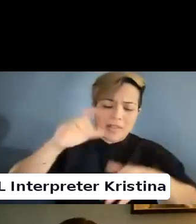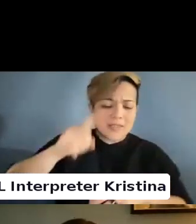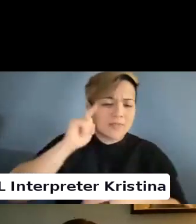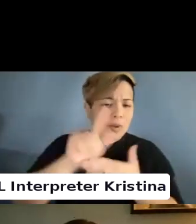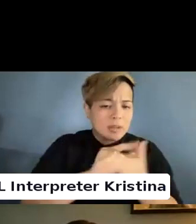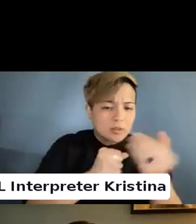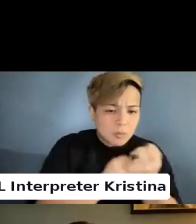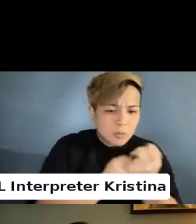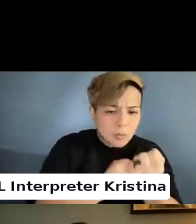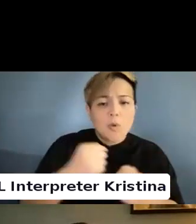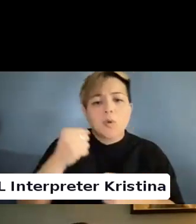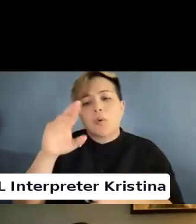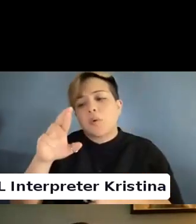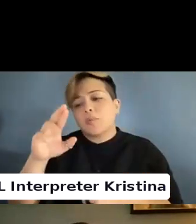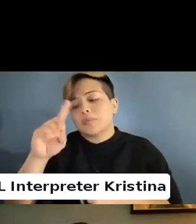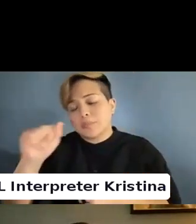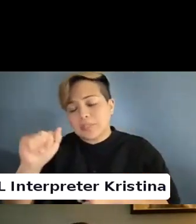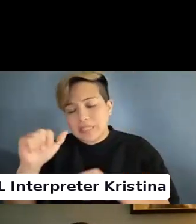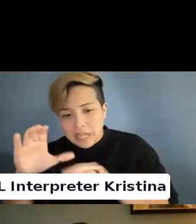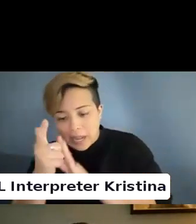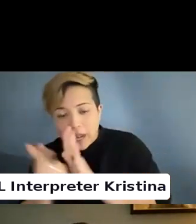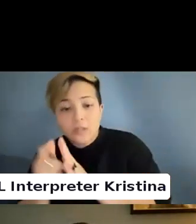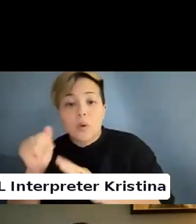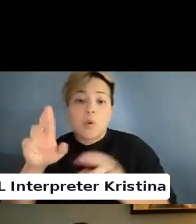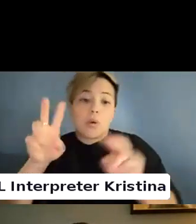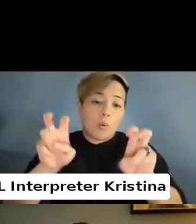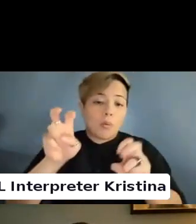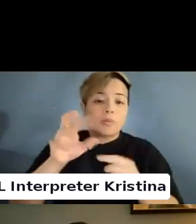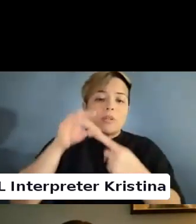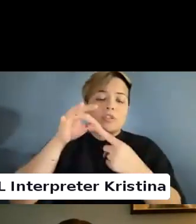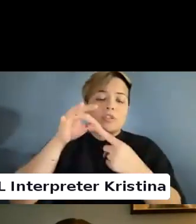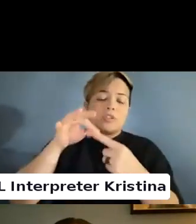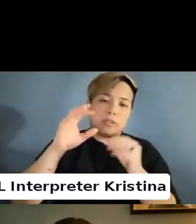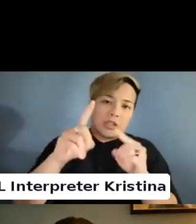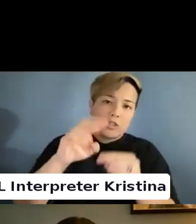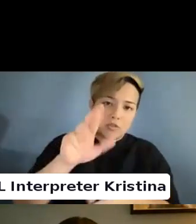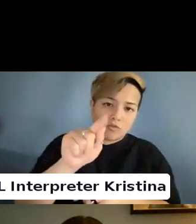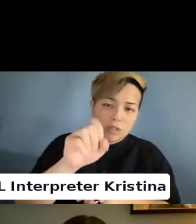act or quote special education rights versus the risks of using the medical model that